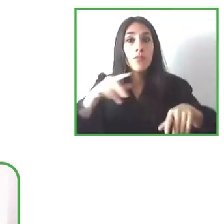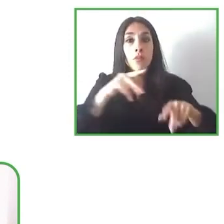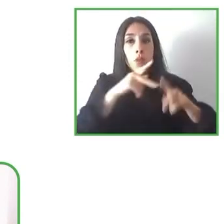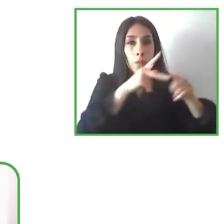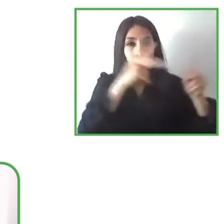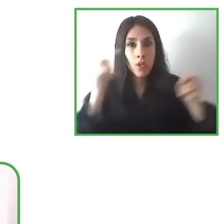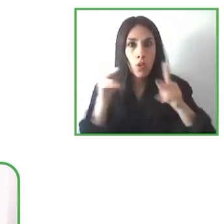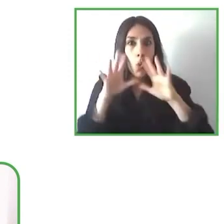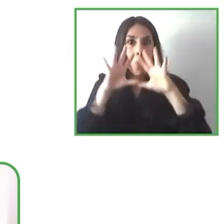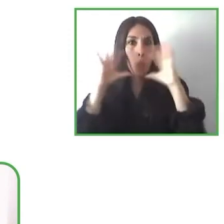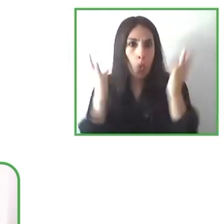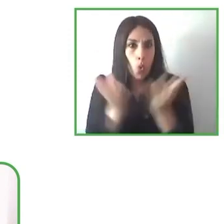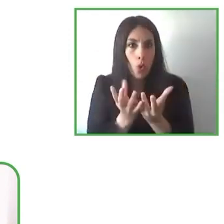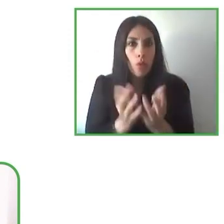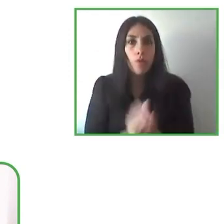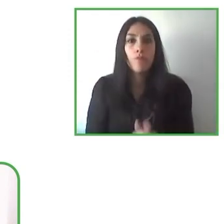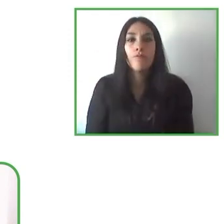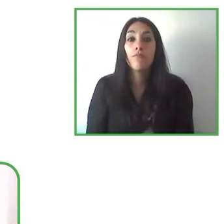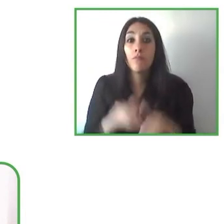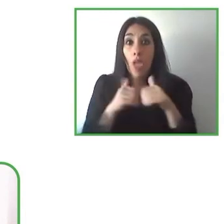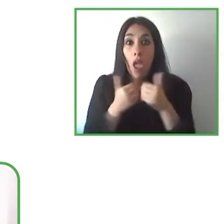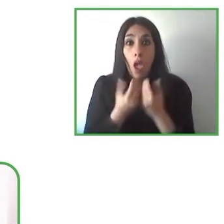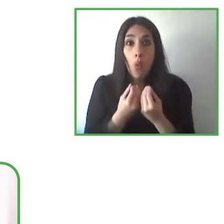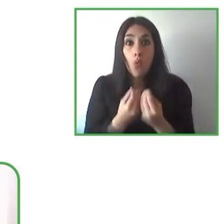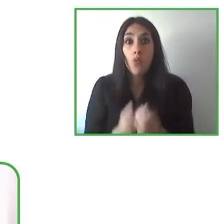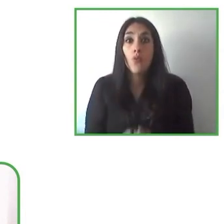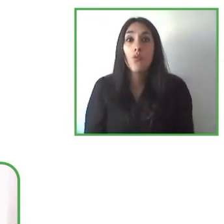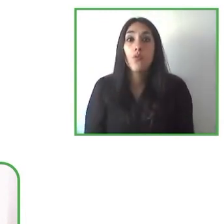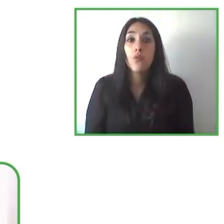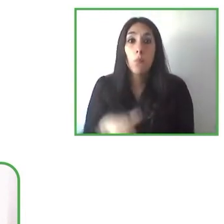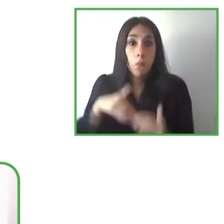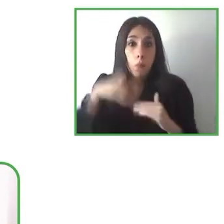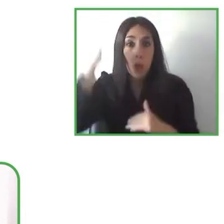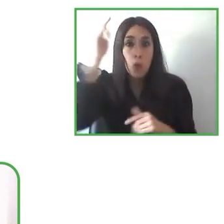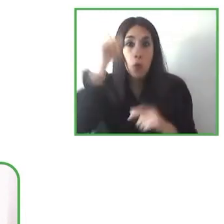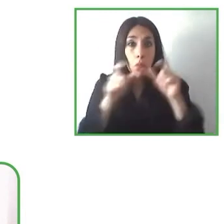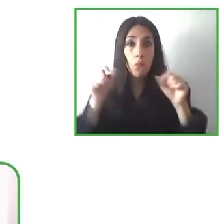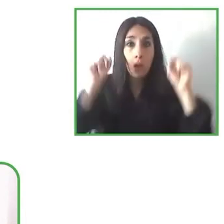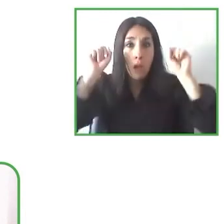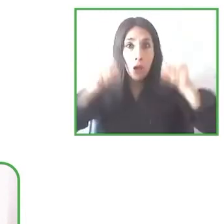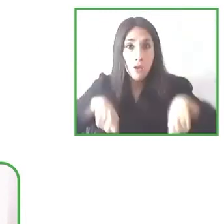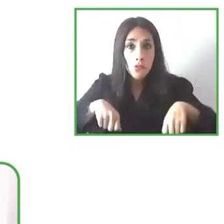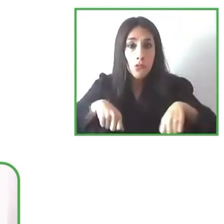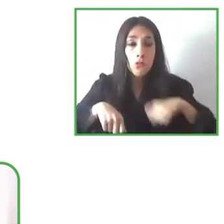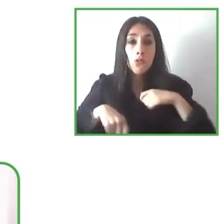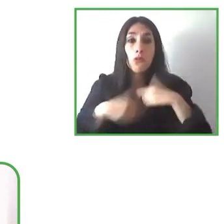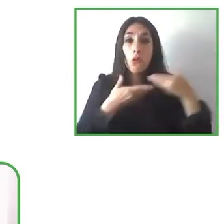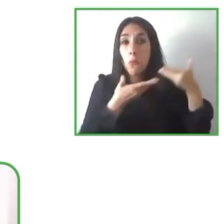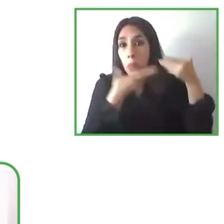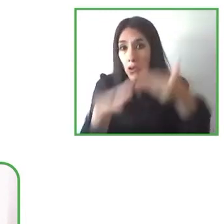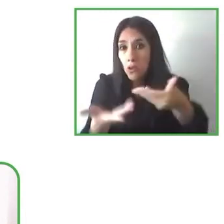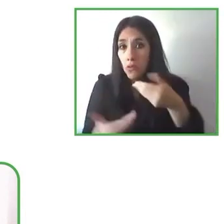so a lot of people can use and receive a benefit of these type of applications.